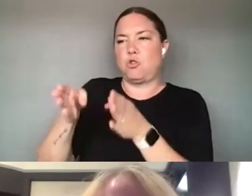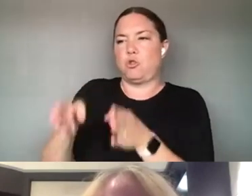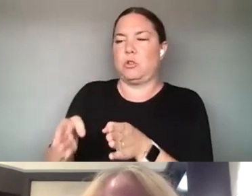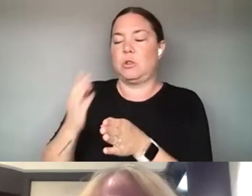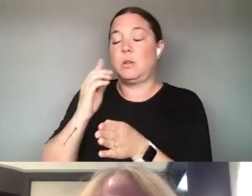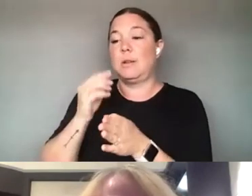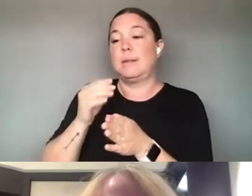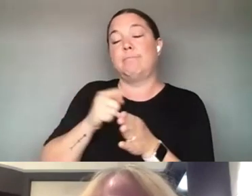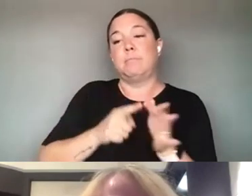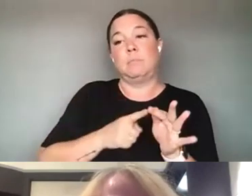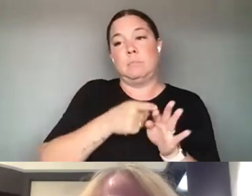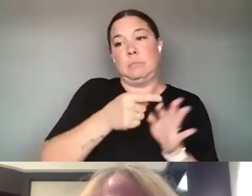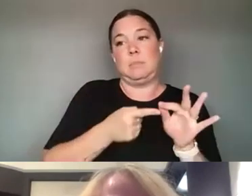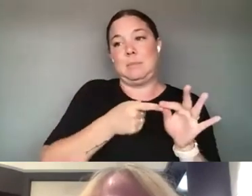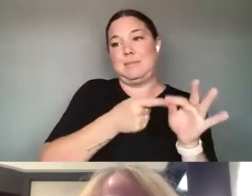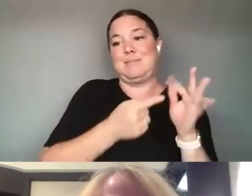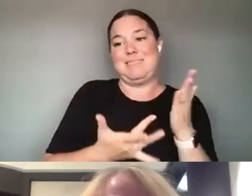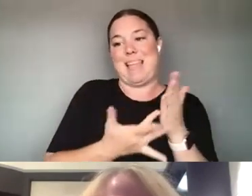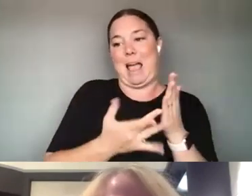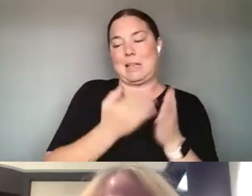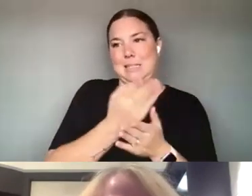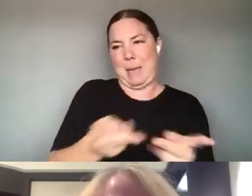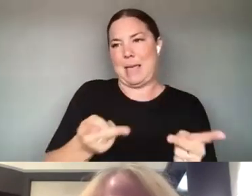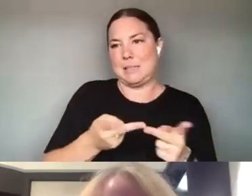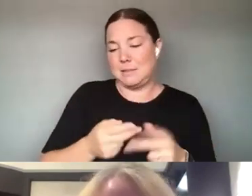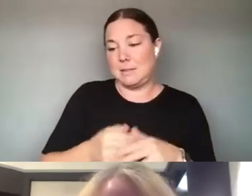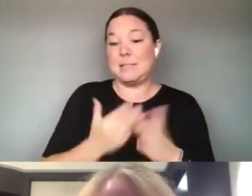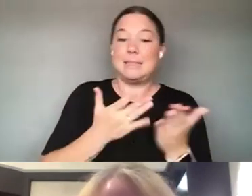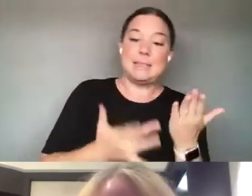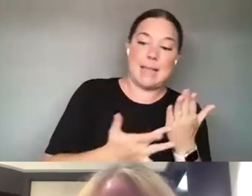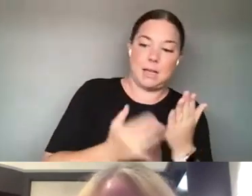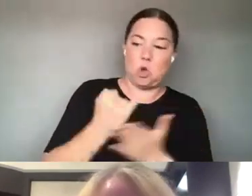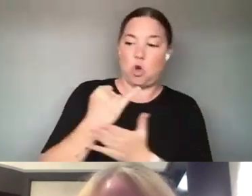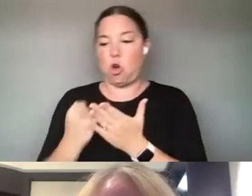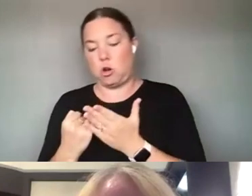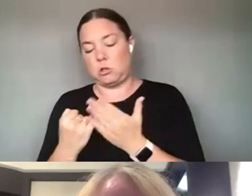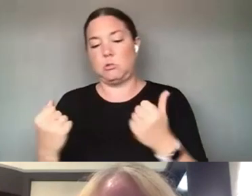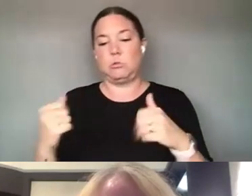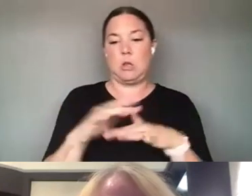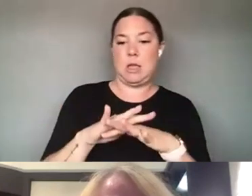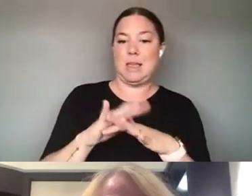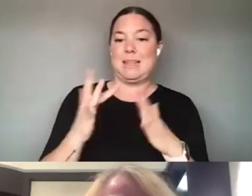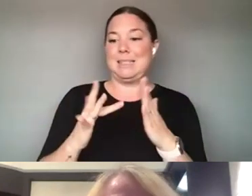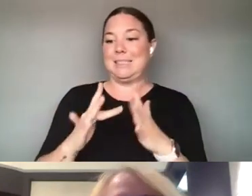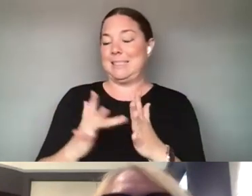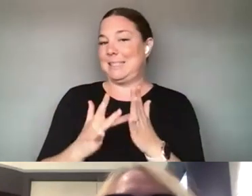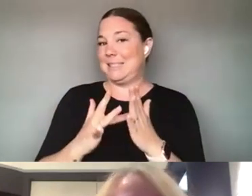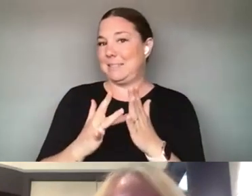THE TECHNOLOGY AND THE ARTS TENDS TO PERCOLATE IN SOME YOUNGER DEMOGRAPHICS AND YOUNGER COMMUNITIES